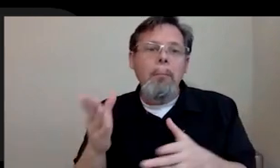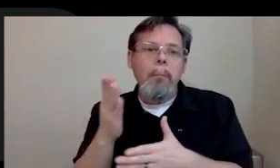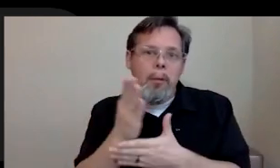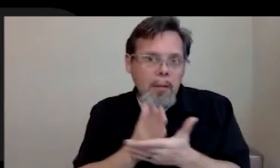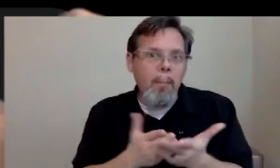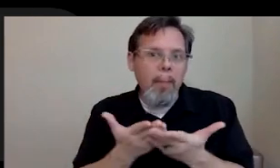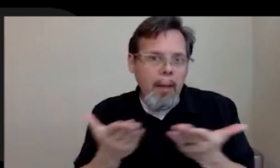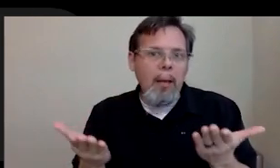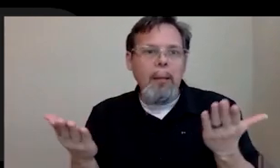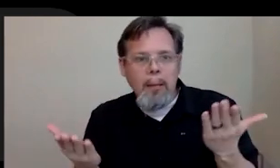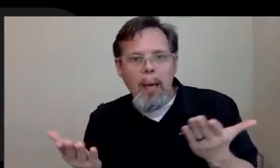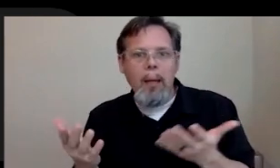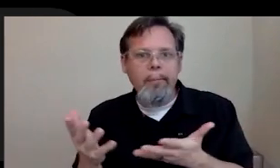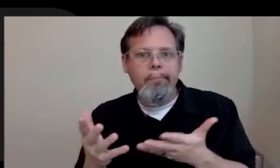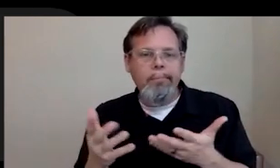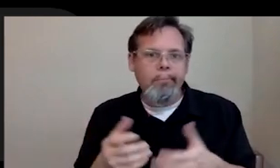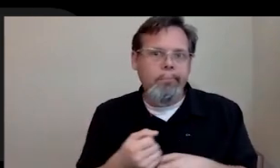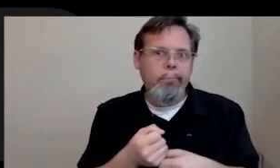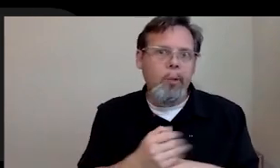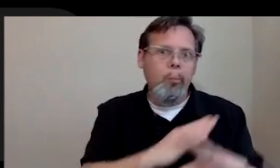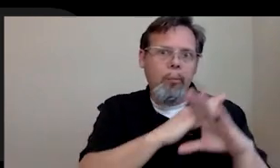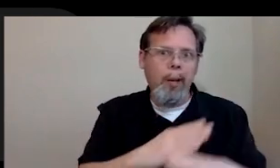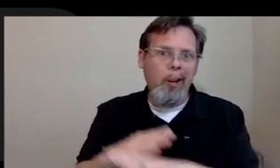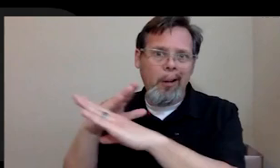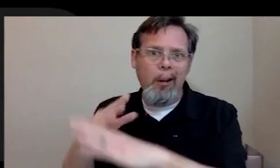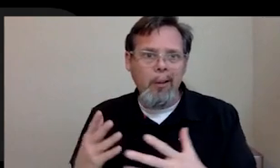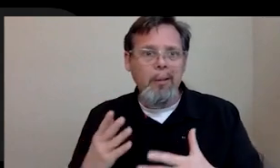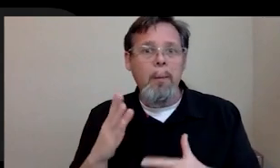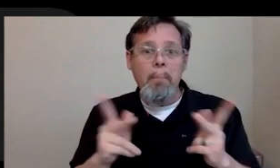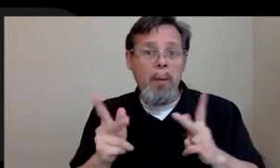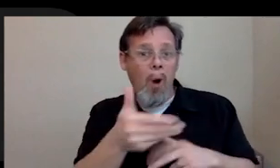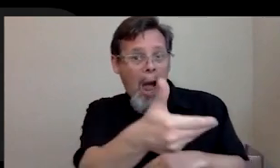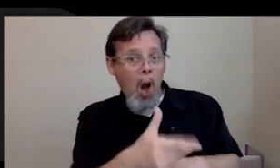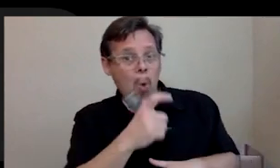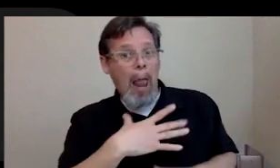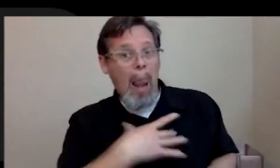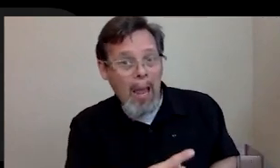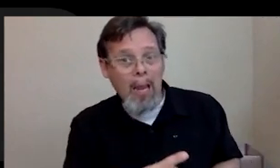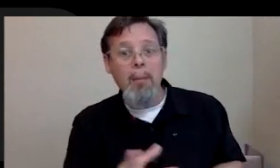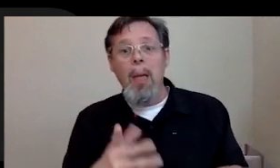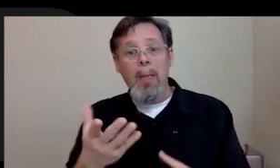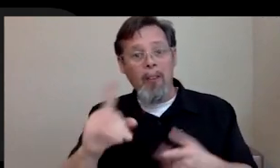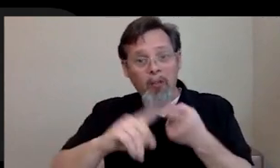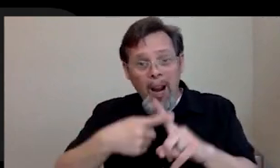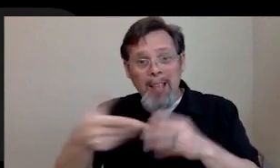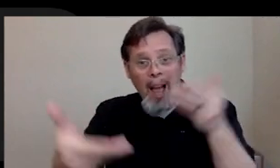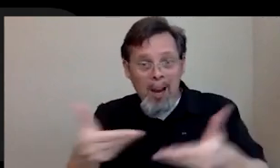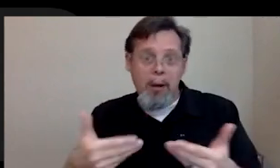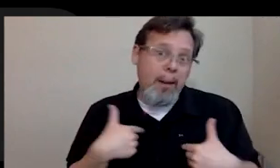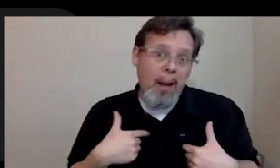that kind of create barriers for you where, like, people hire who they like, people hire their friends. I do that all the time. And if you don't